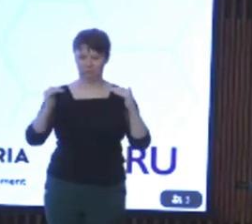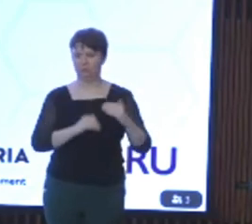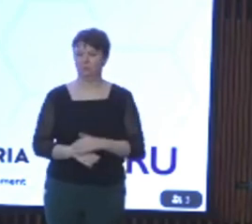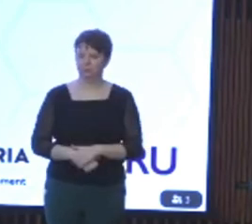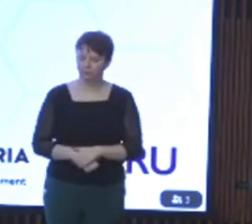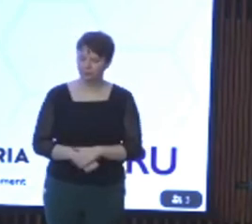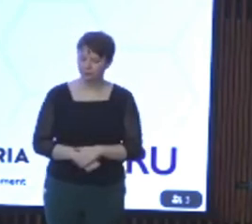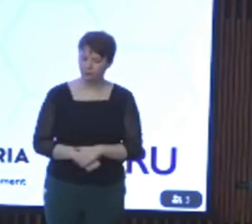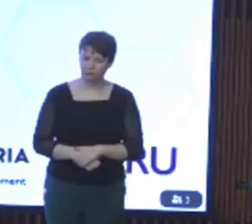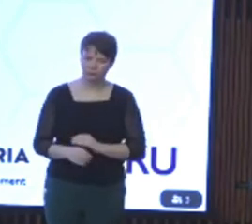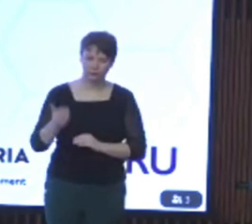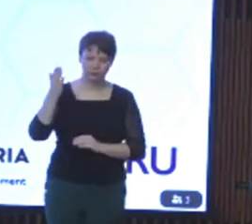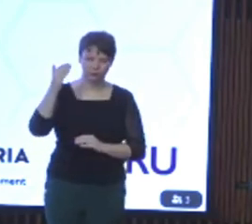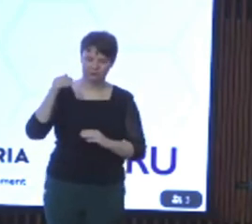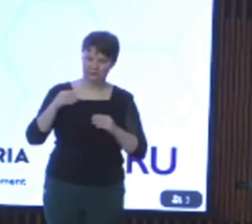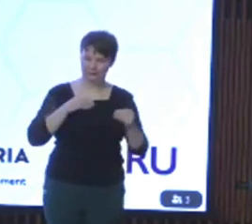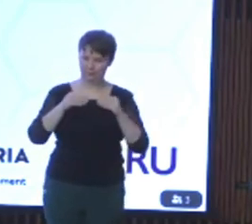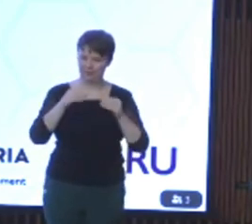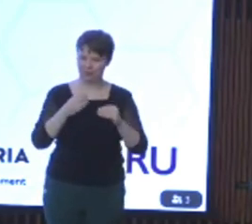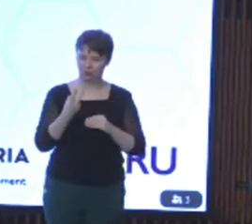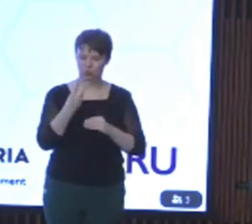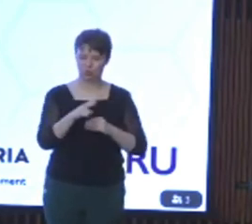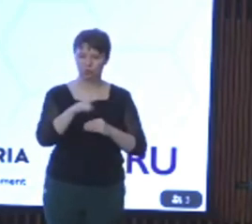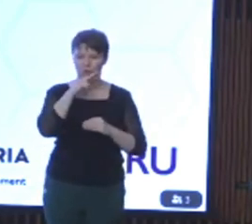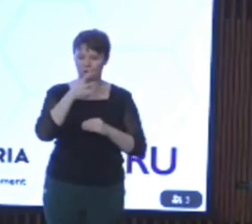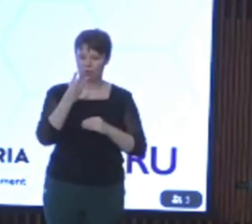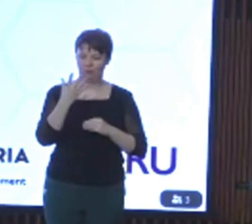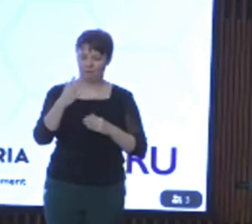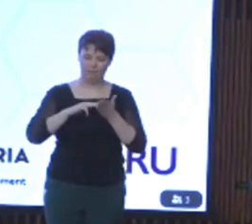In the most recent state budget there was $235 million dollars to help students living with